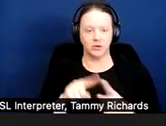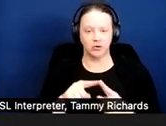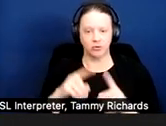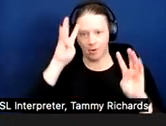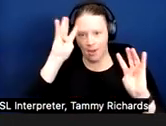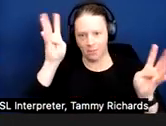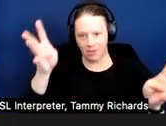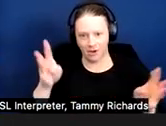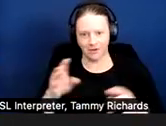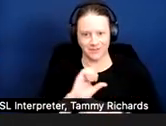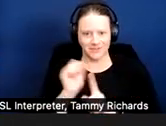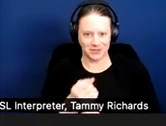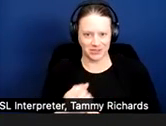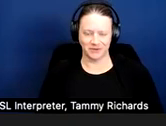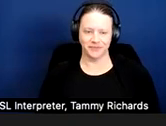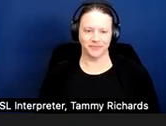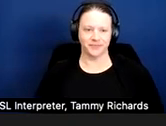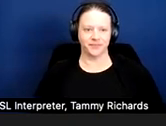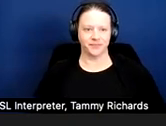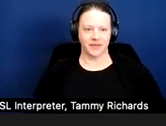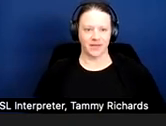One more. Thanks. Okay.